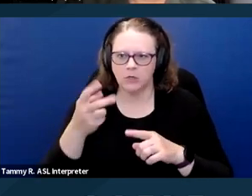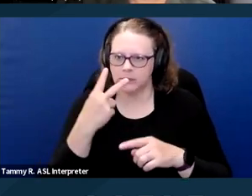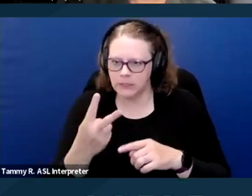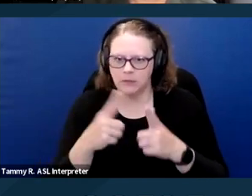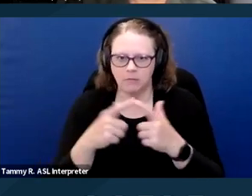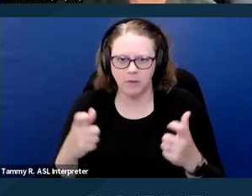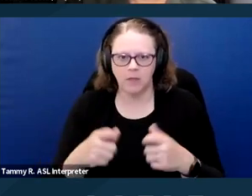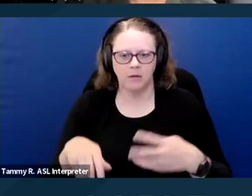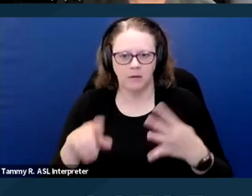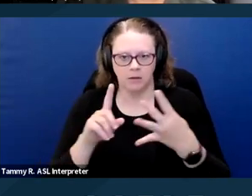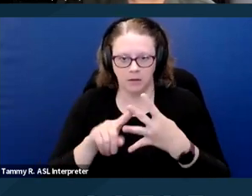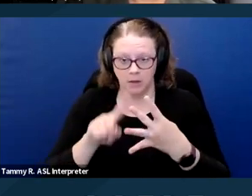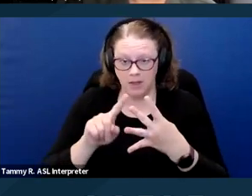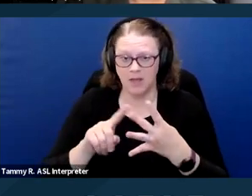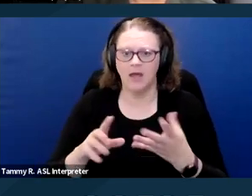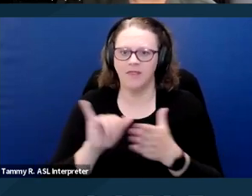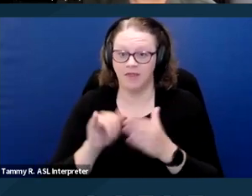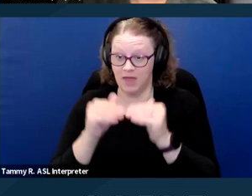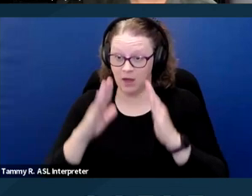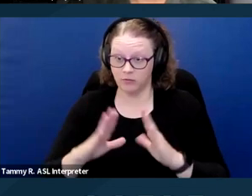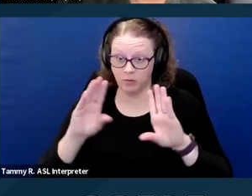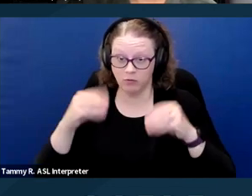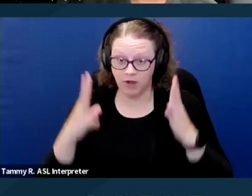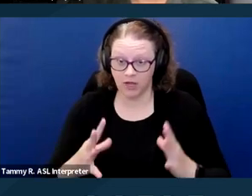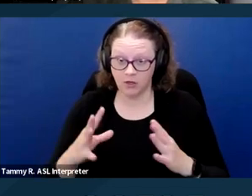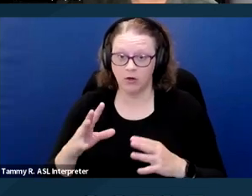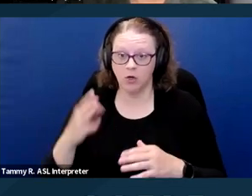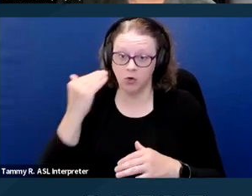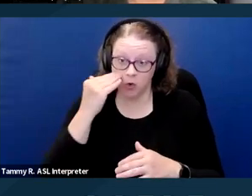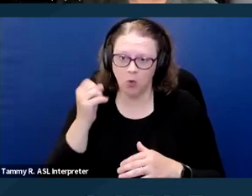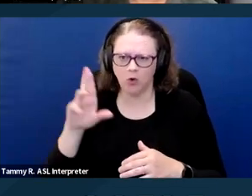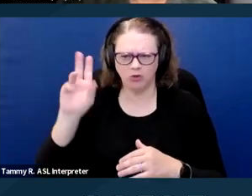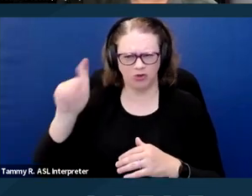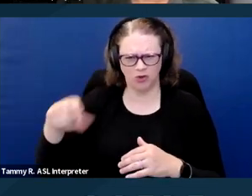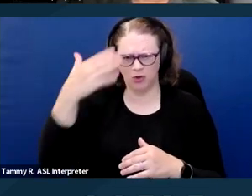So this is both a direct knowledge or constructive knowledge requirement.